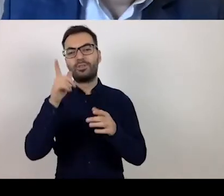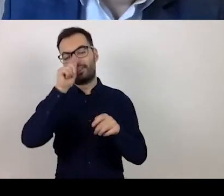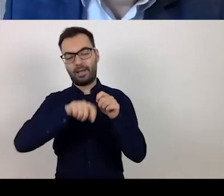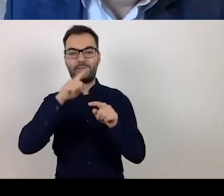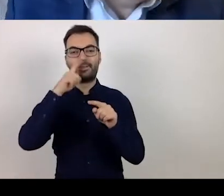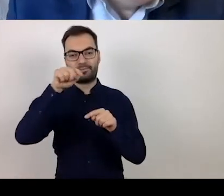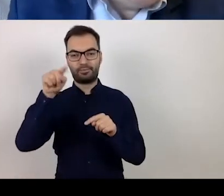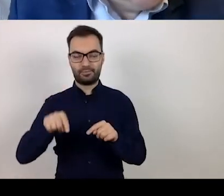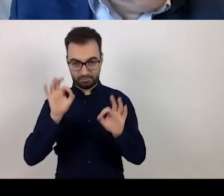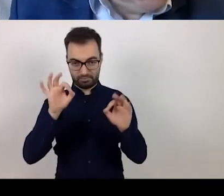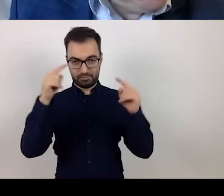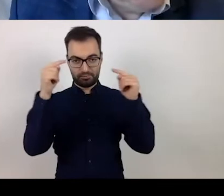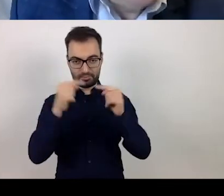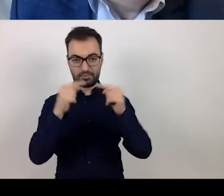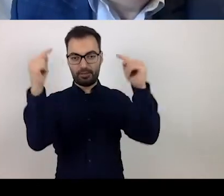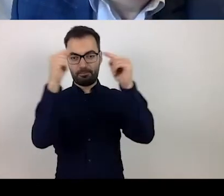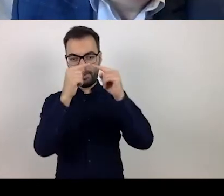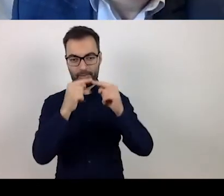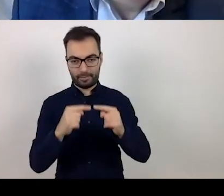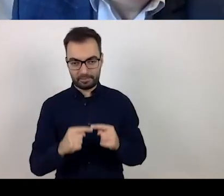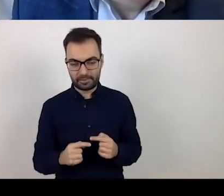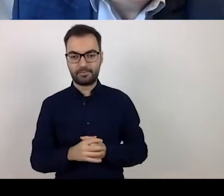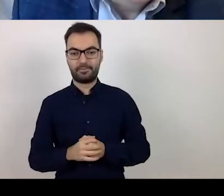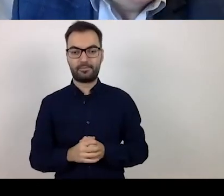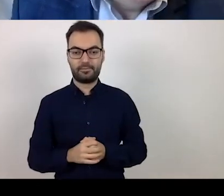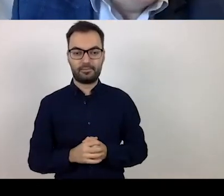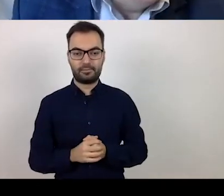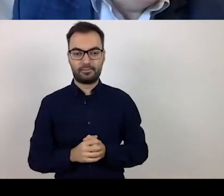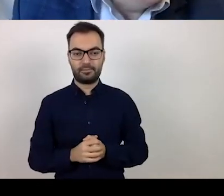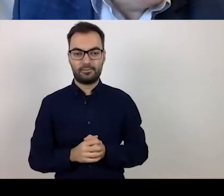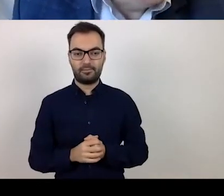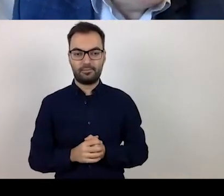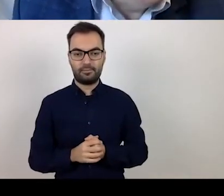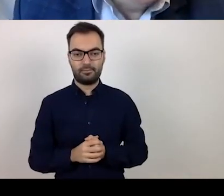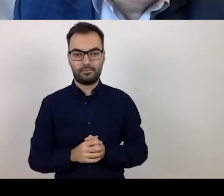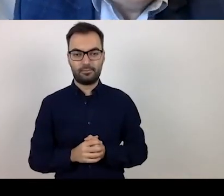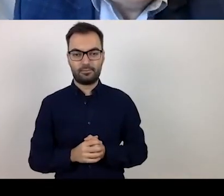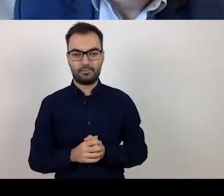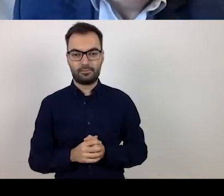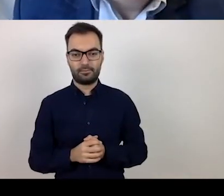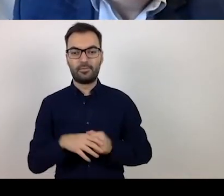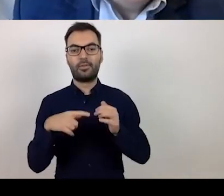which in a sense relies on two pairs of eyes,